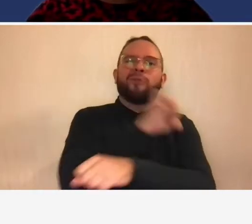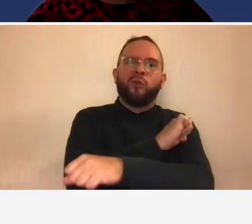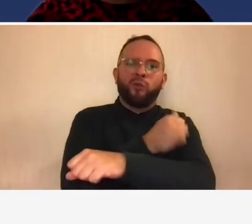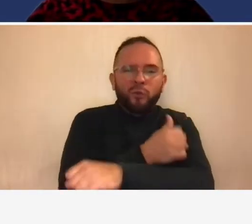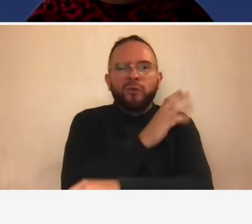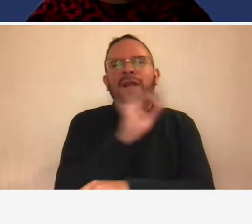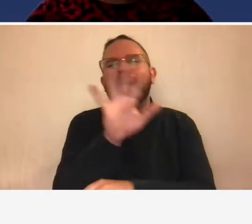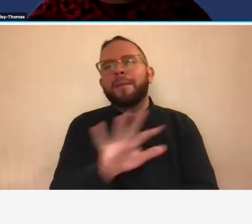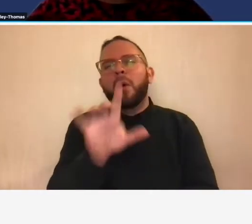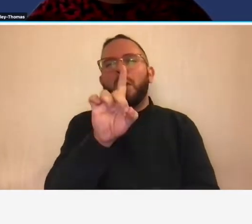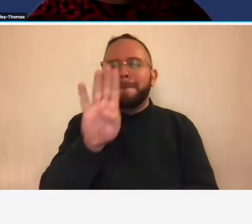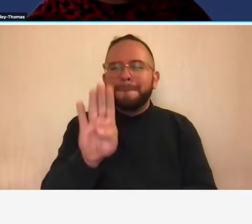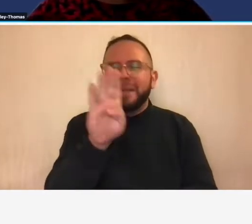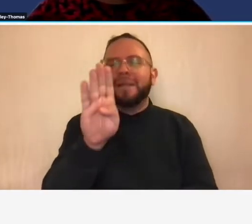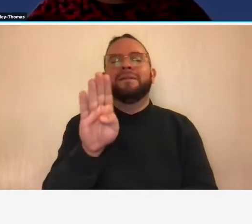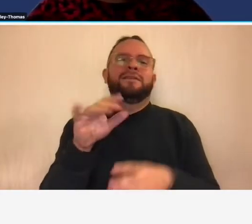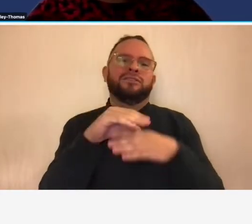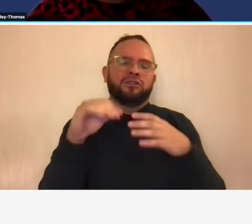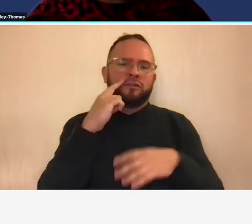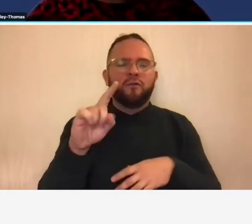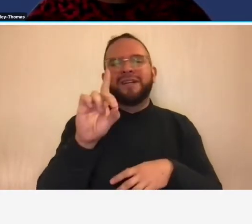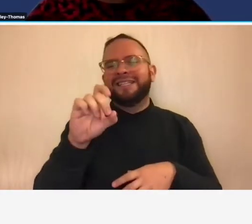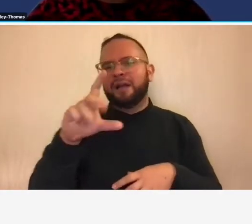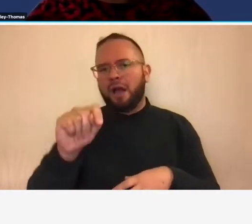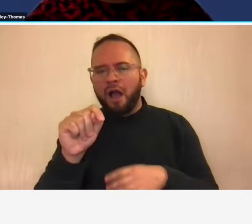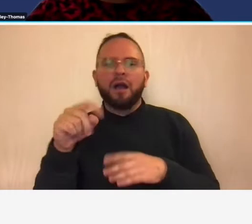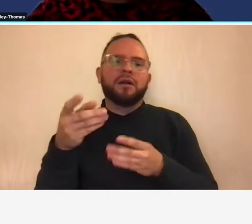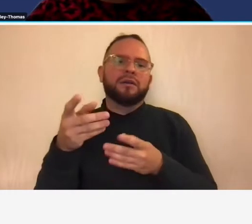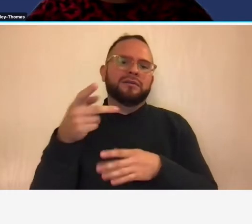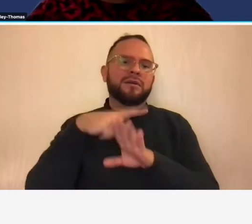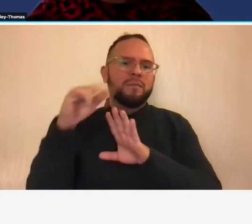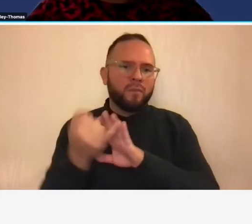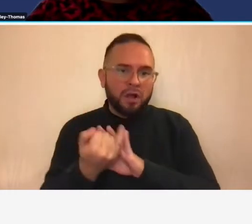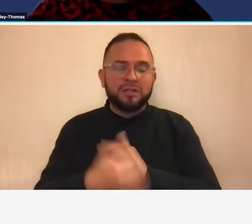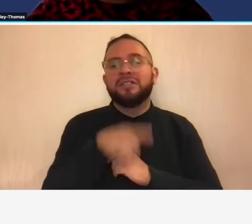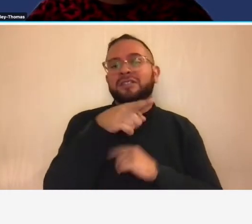ddot capital projects ms valentine manages the office of assurance and compliance which